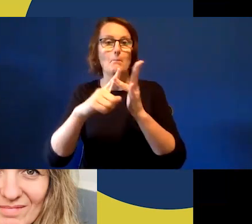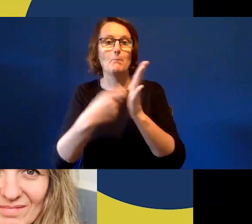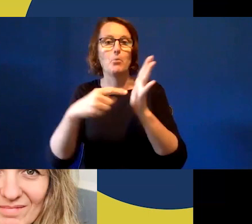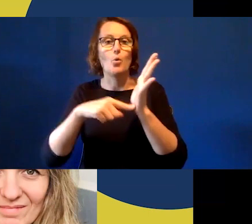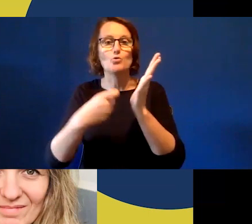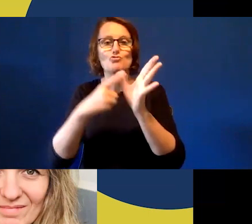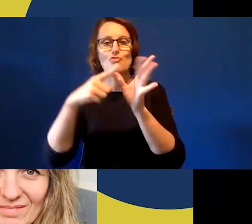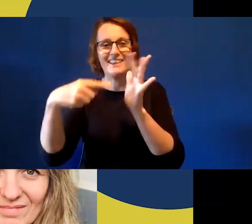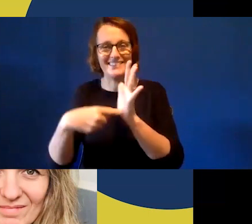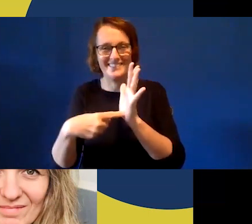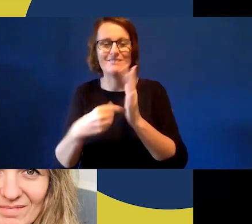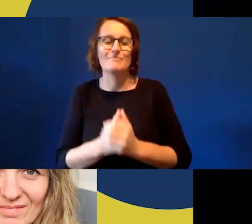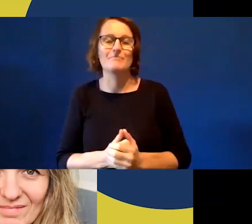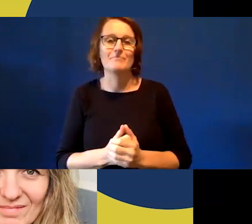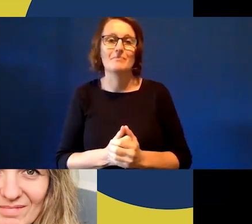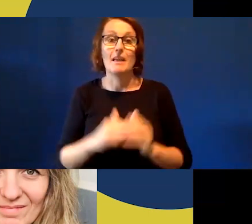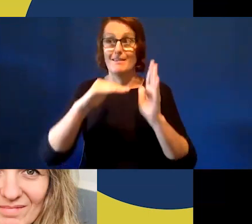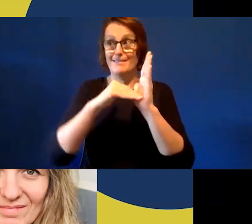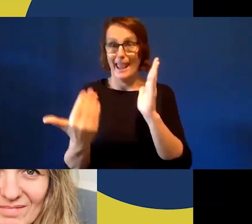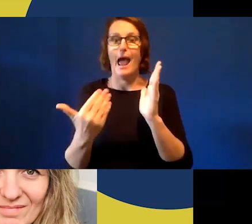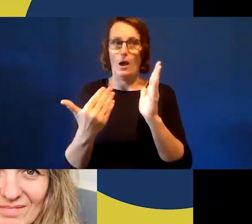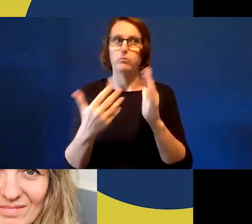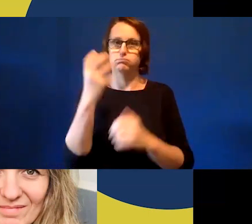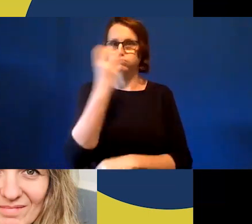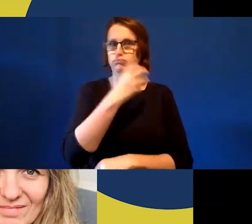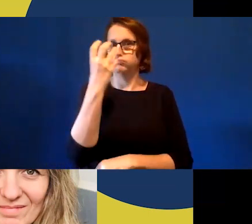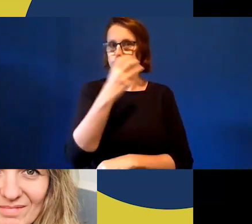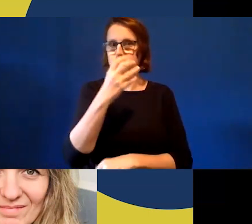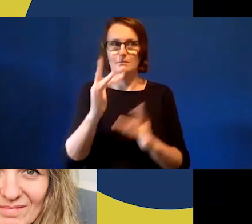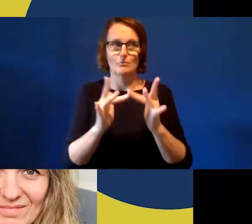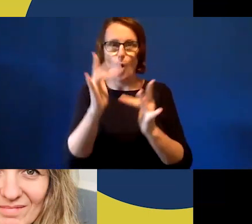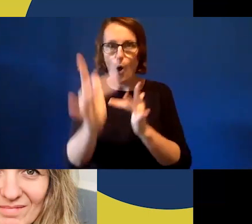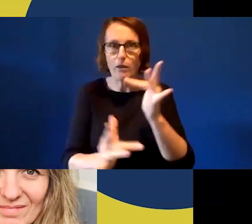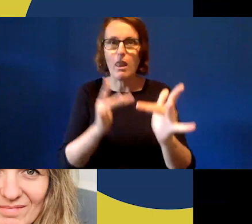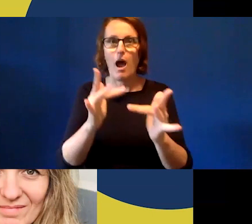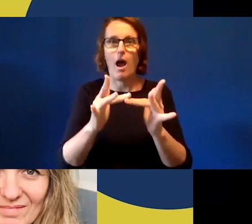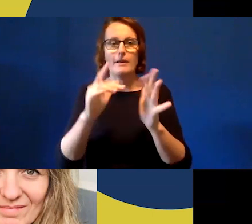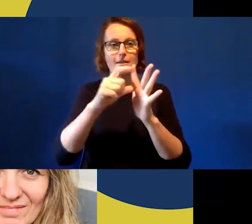Now more than ever digital platforms is so essential to our sector.